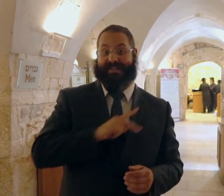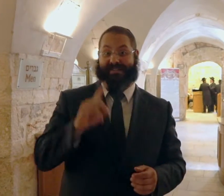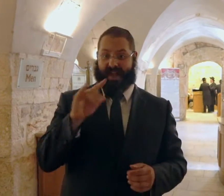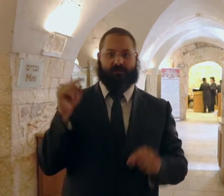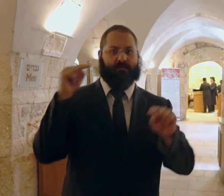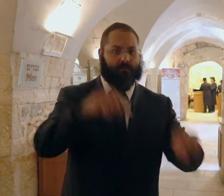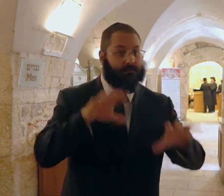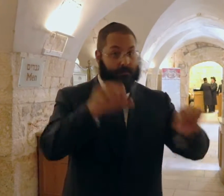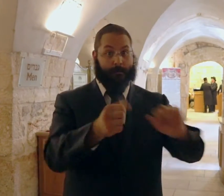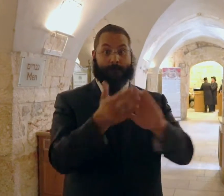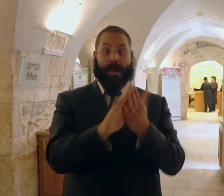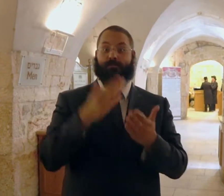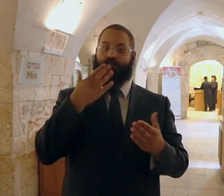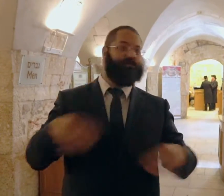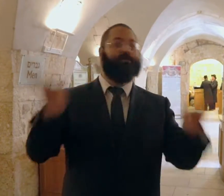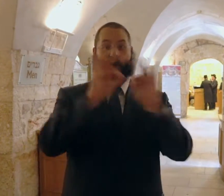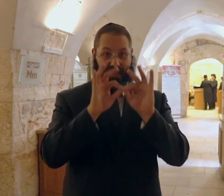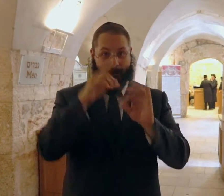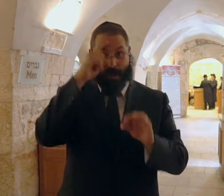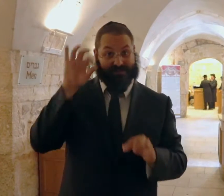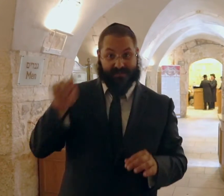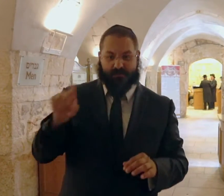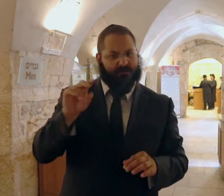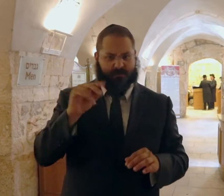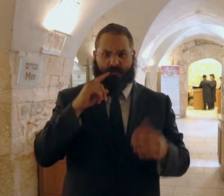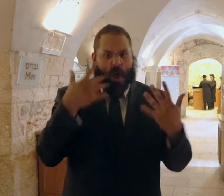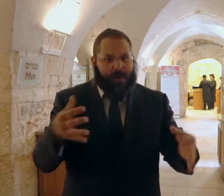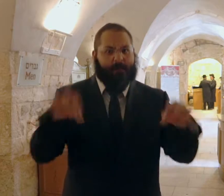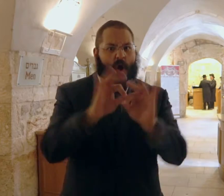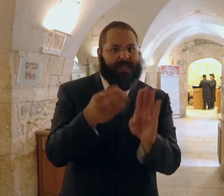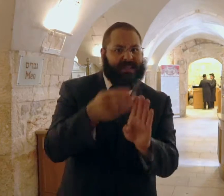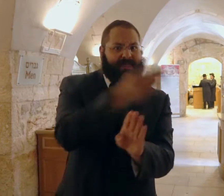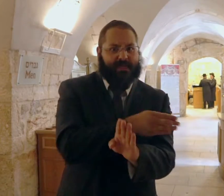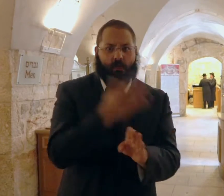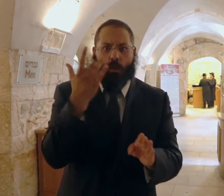Did Jerusalem become important just because of King David? No, it was already an important city before then!